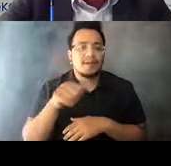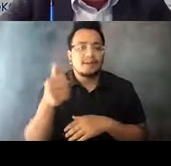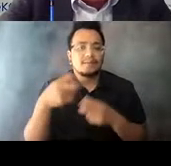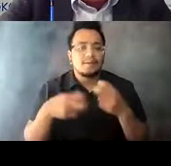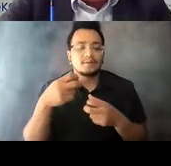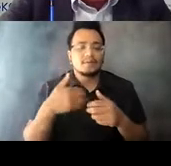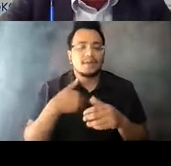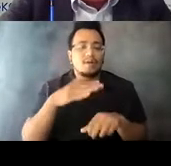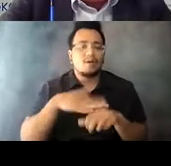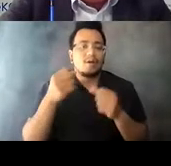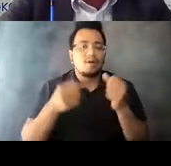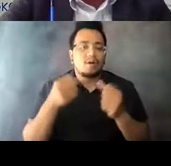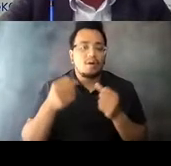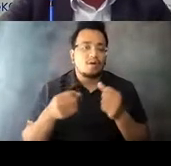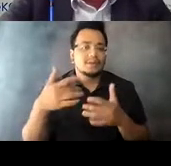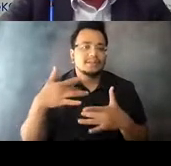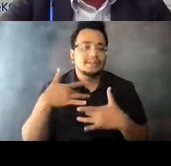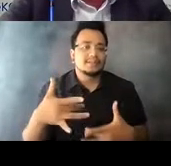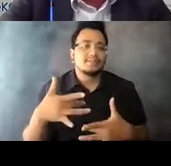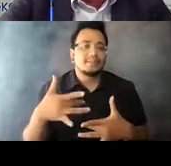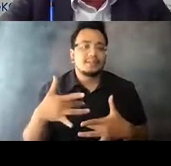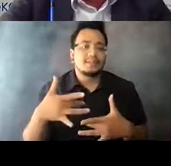were over $1.50, over a fare box dispute.